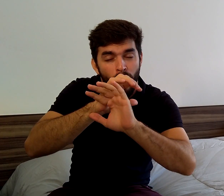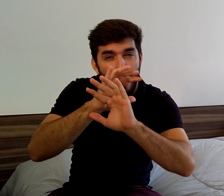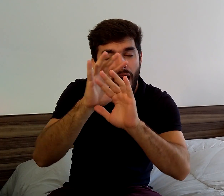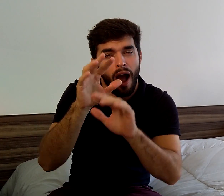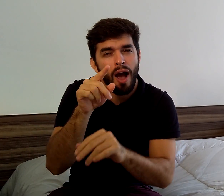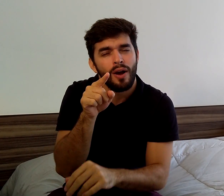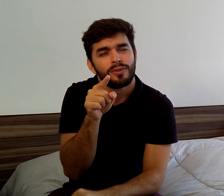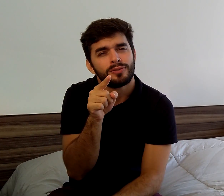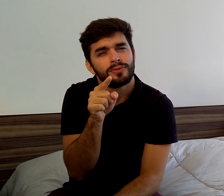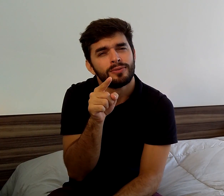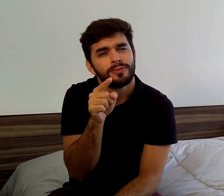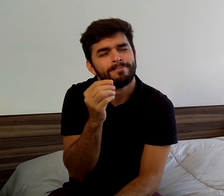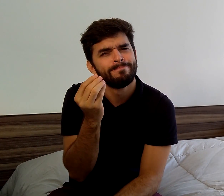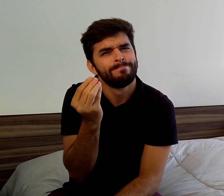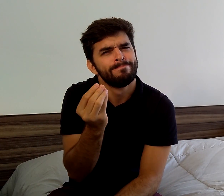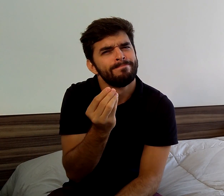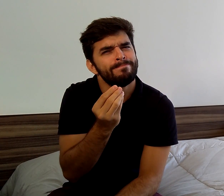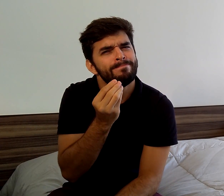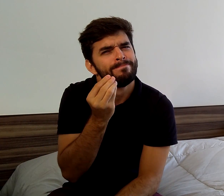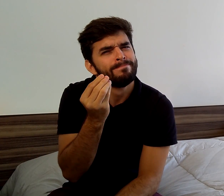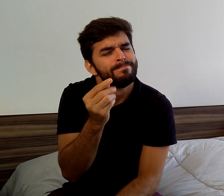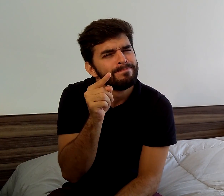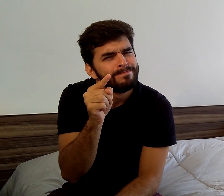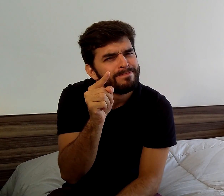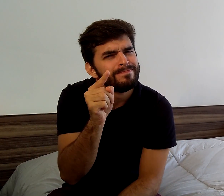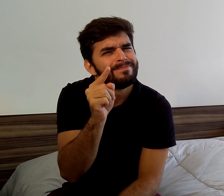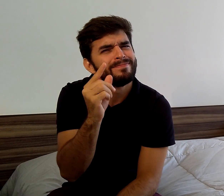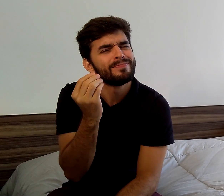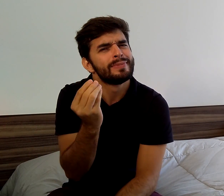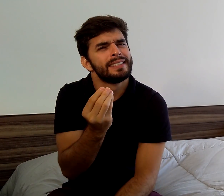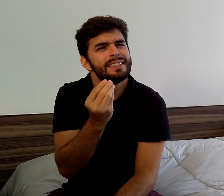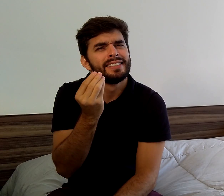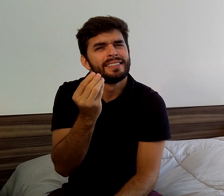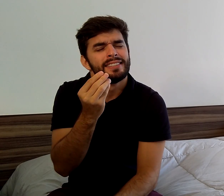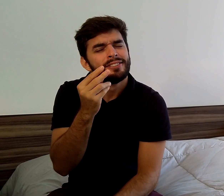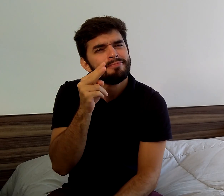I looked and looked her. It was her, the same girl I saw before.